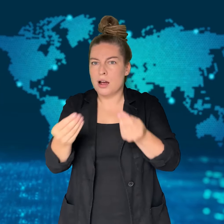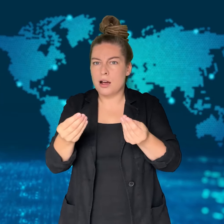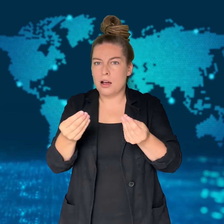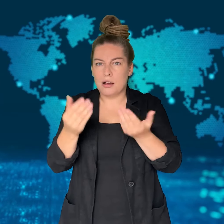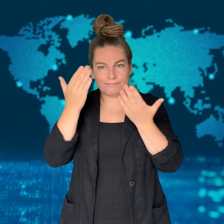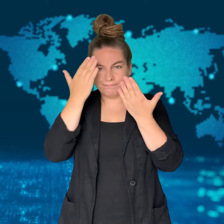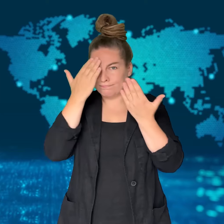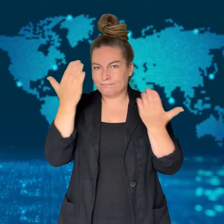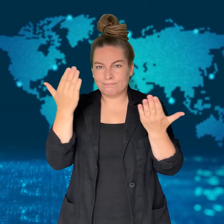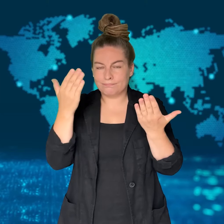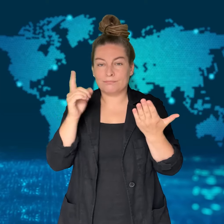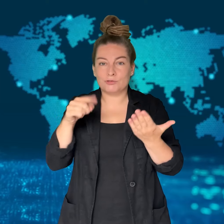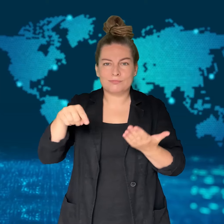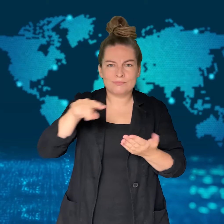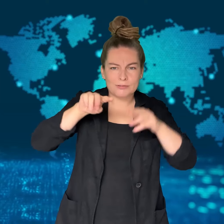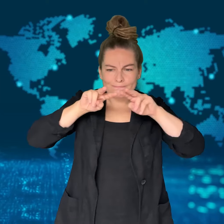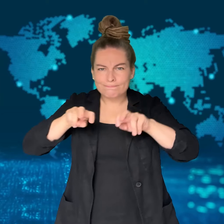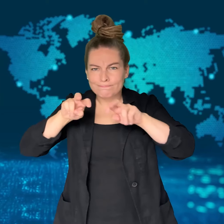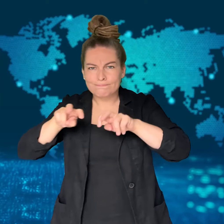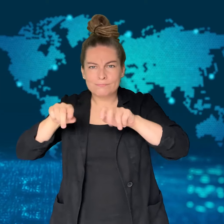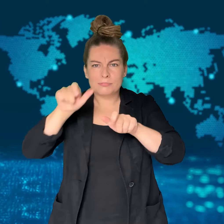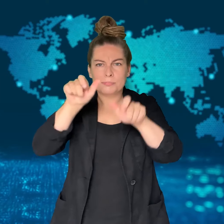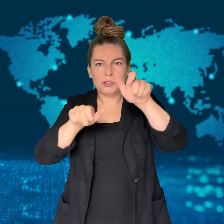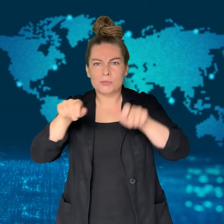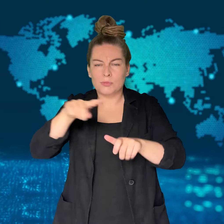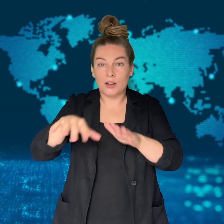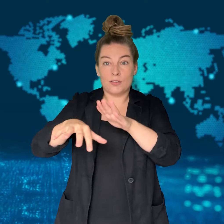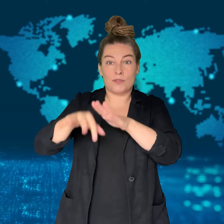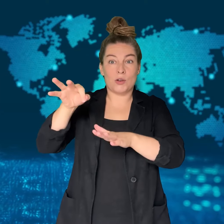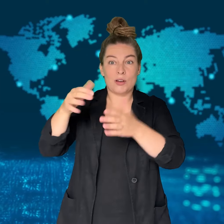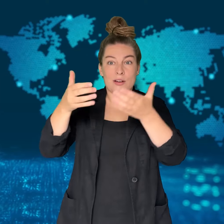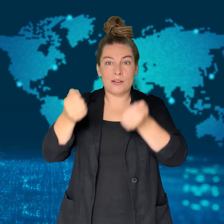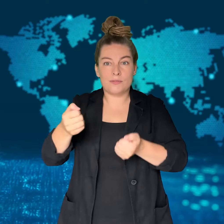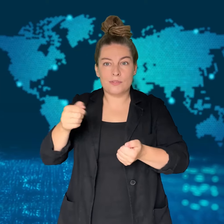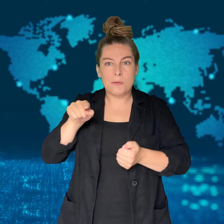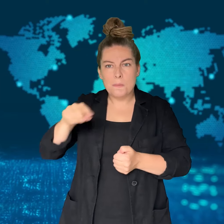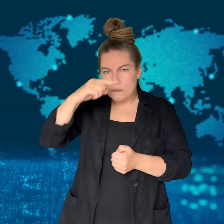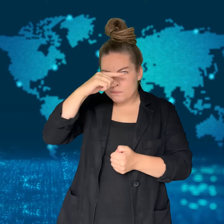The cause of the crash has not been announced,